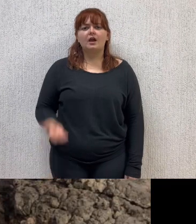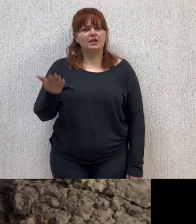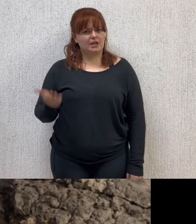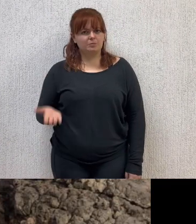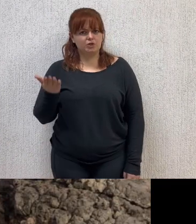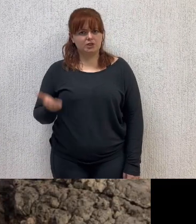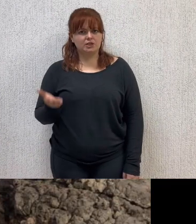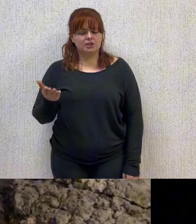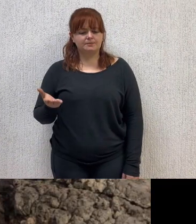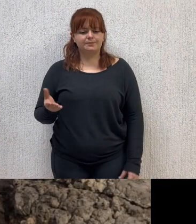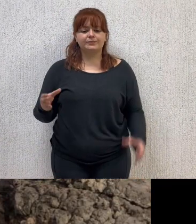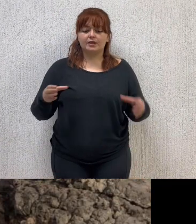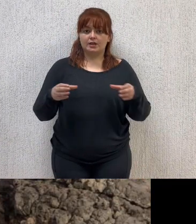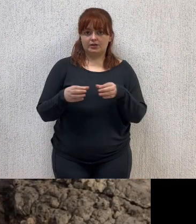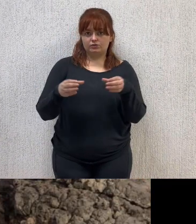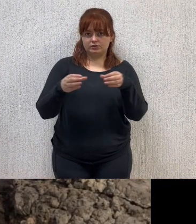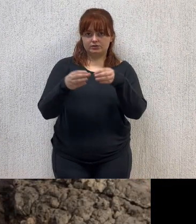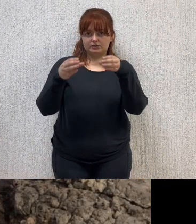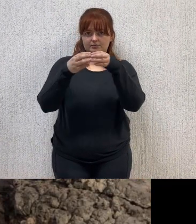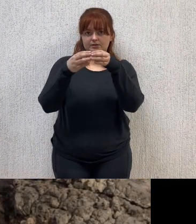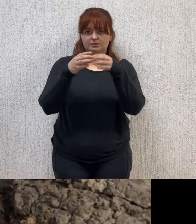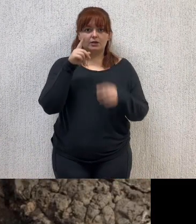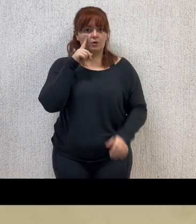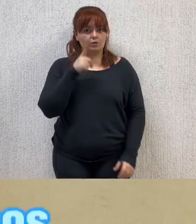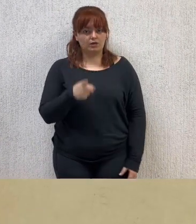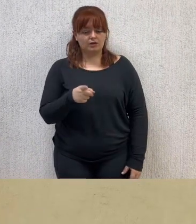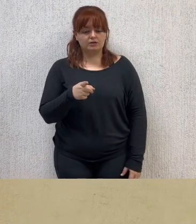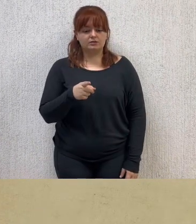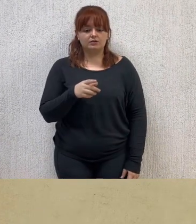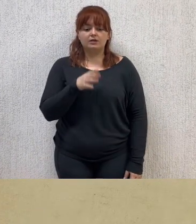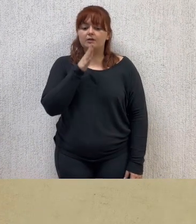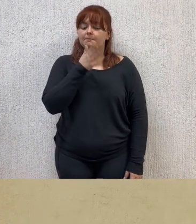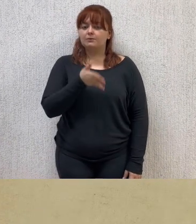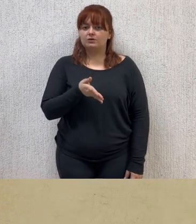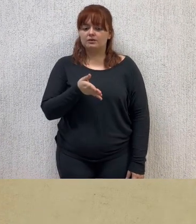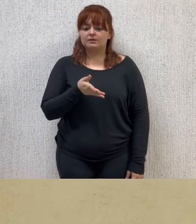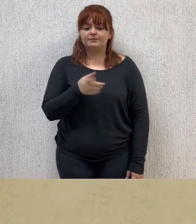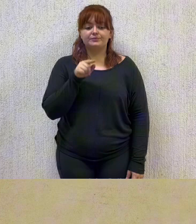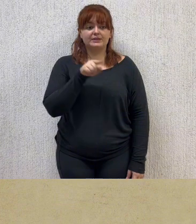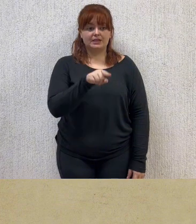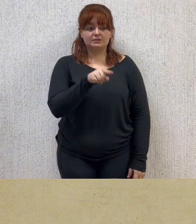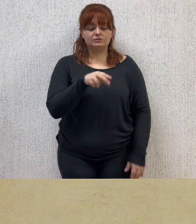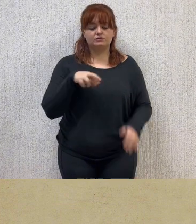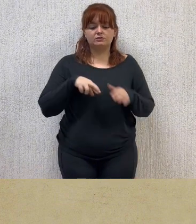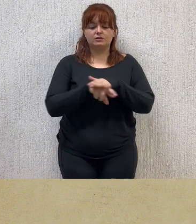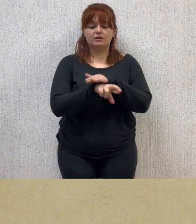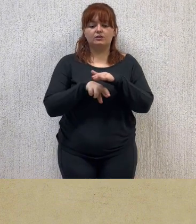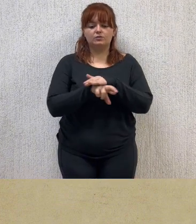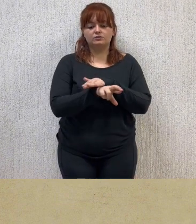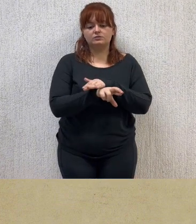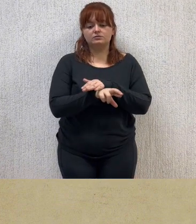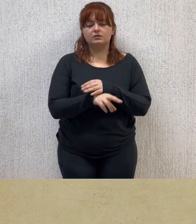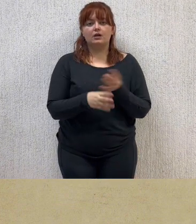Why it's important to care for ecosystem resources Ecosystems provide a wide range of resources,